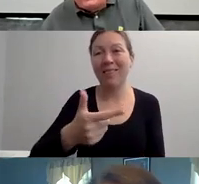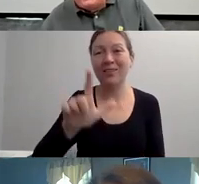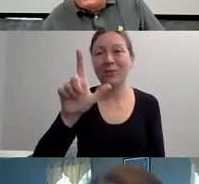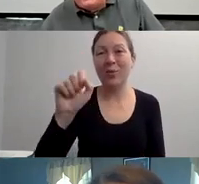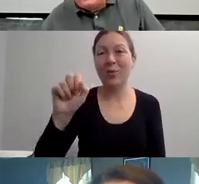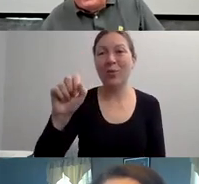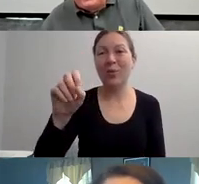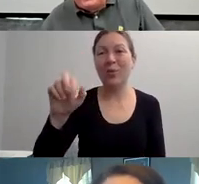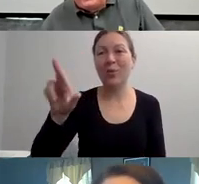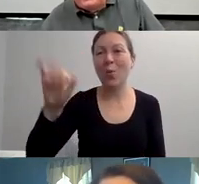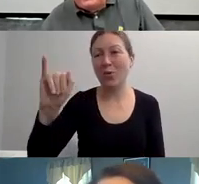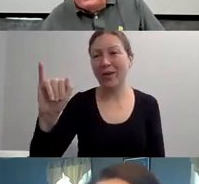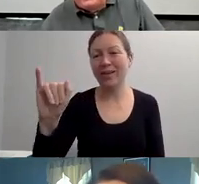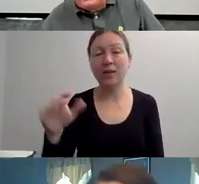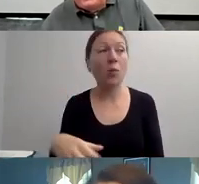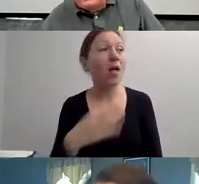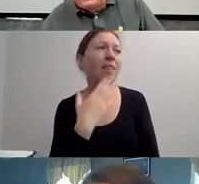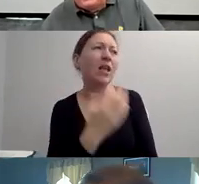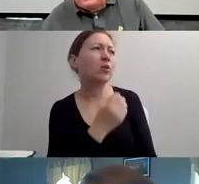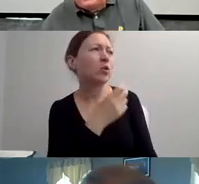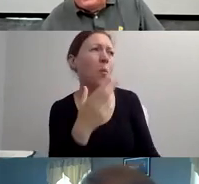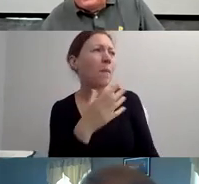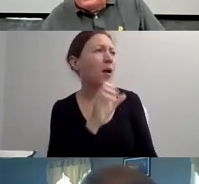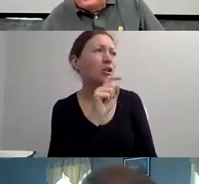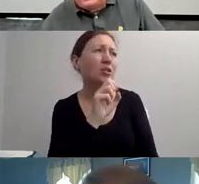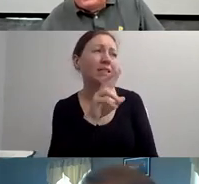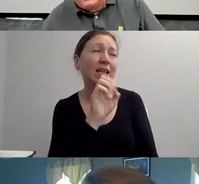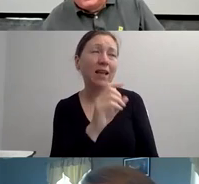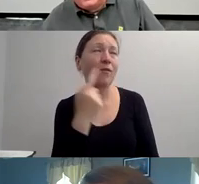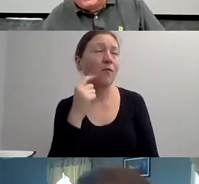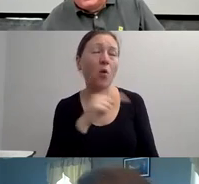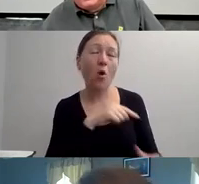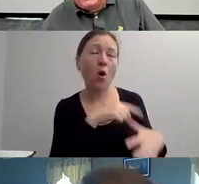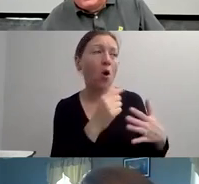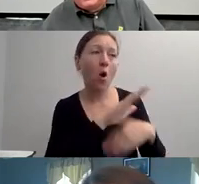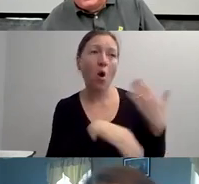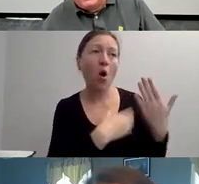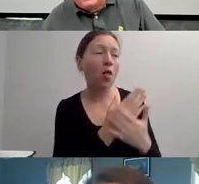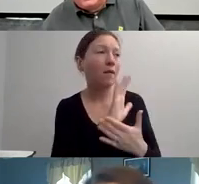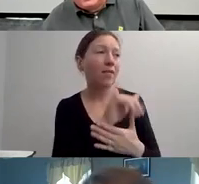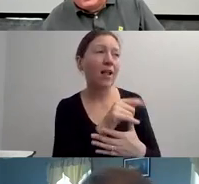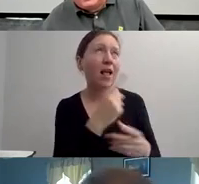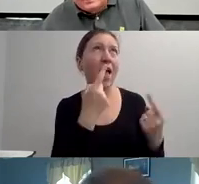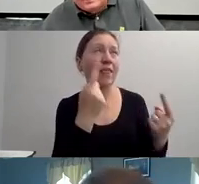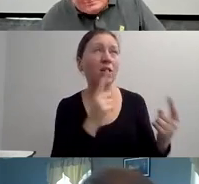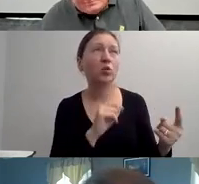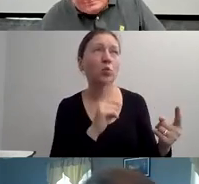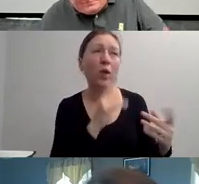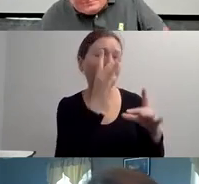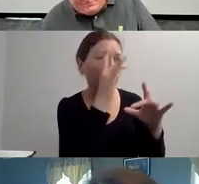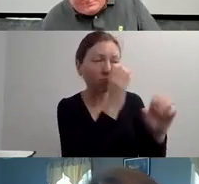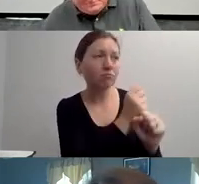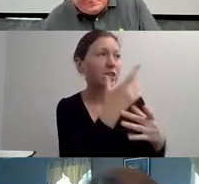AVOID ADDING EMOTIONAL DESCRIPTIONS LIKE UNFORTUNATE, CHALLENGED OR PITIFUL.